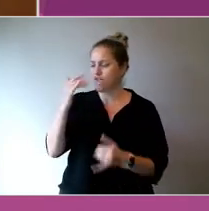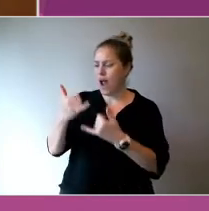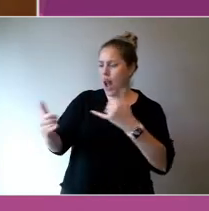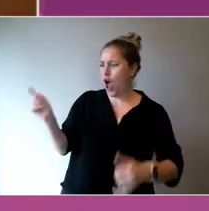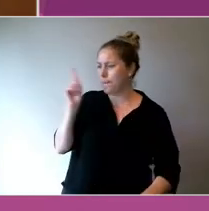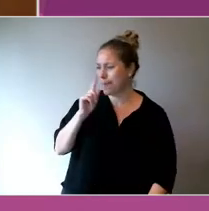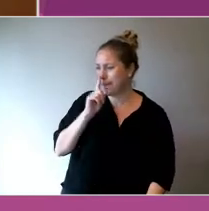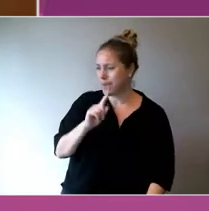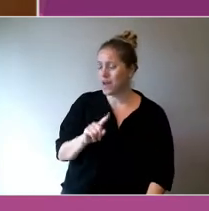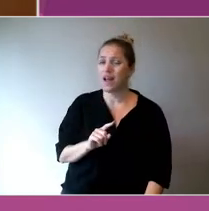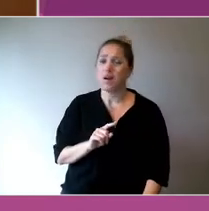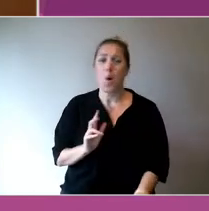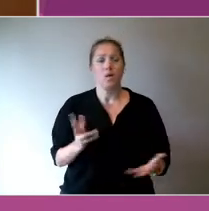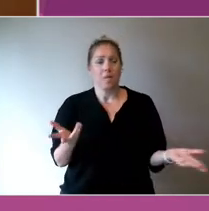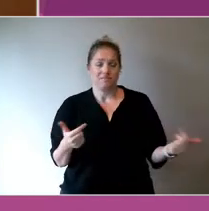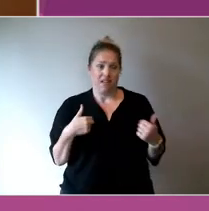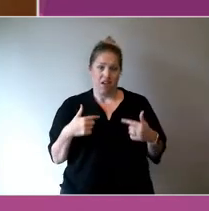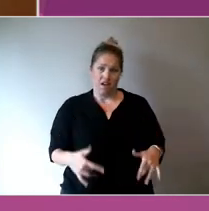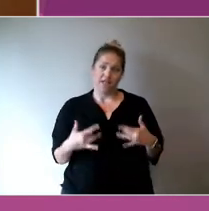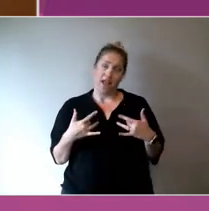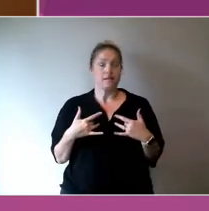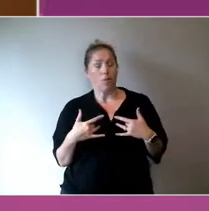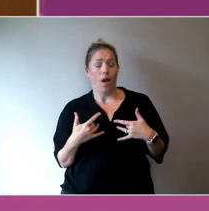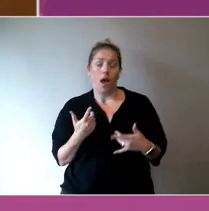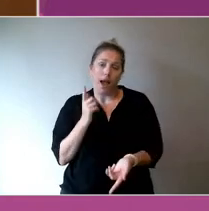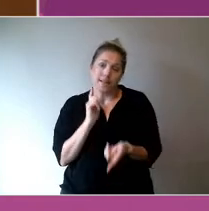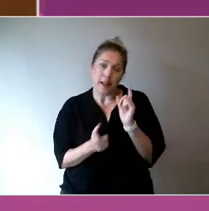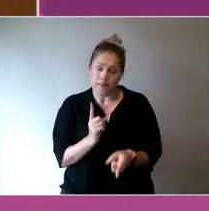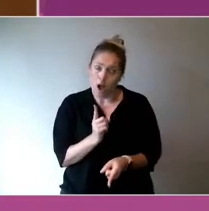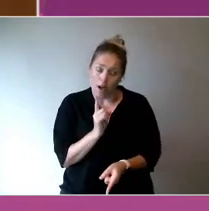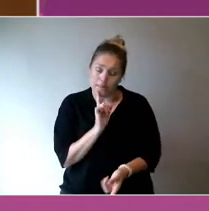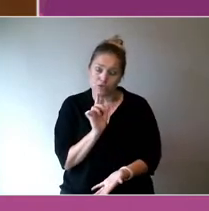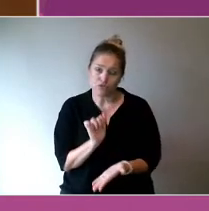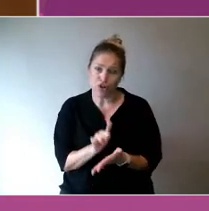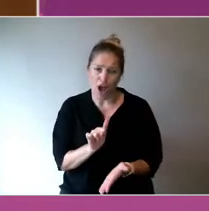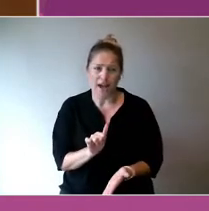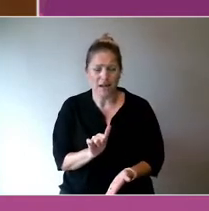Sometimes it's true, if you don't choose to be, but real?